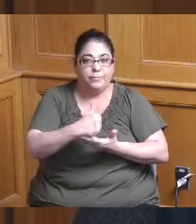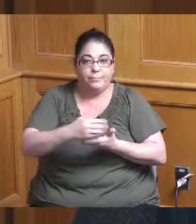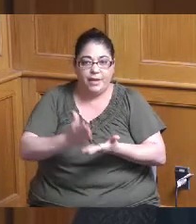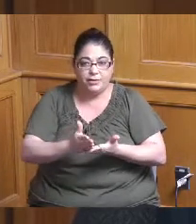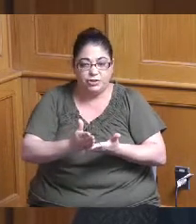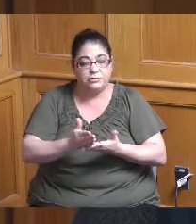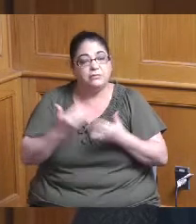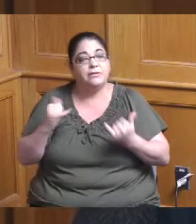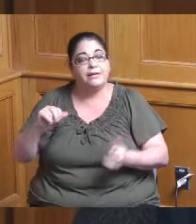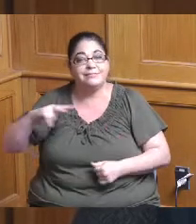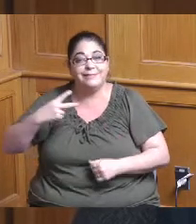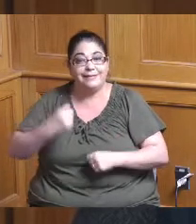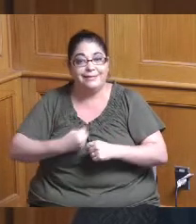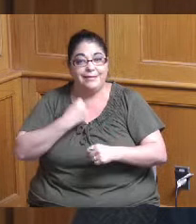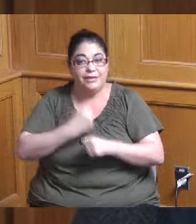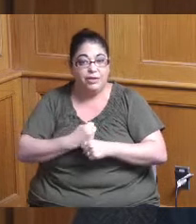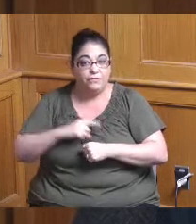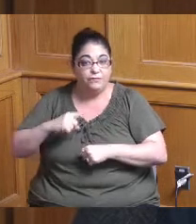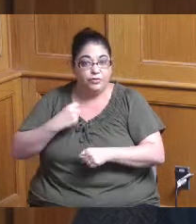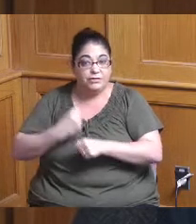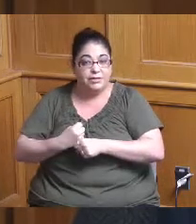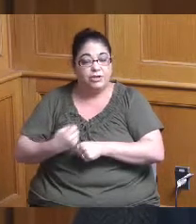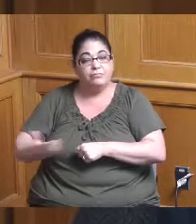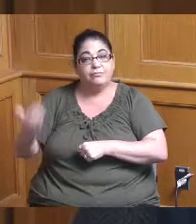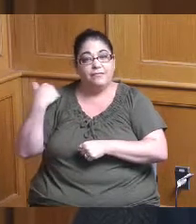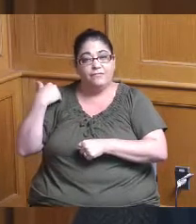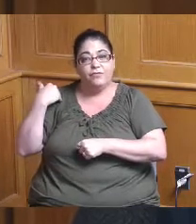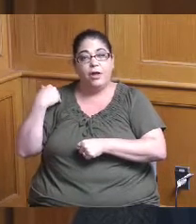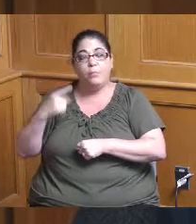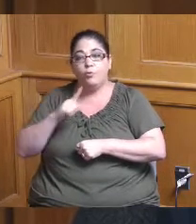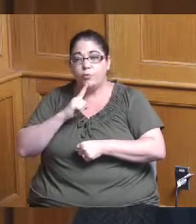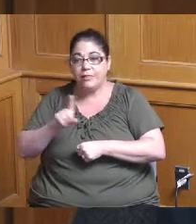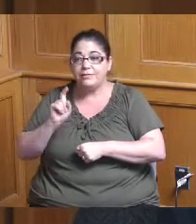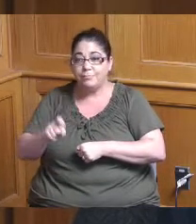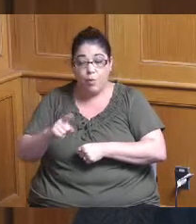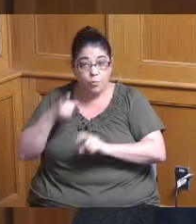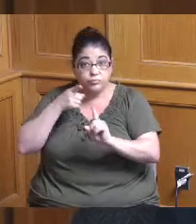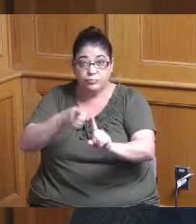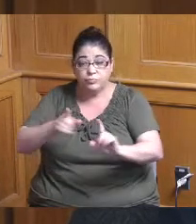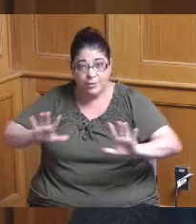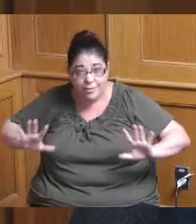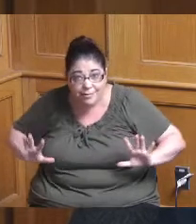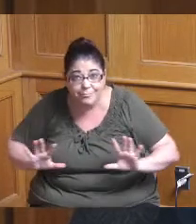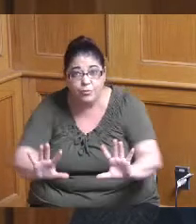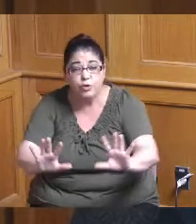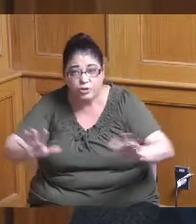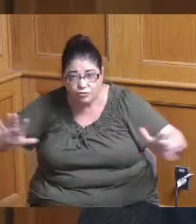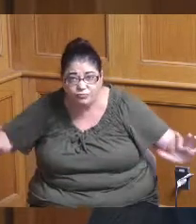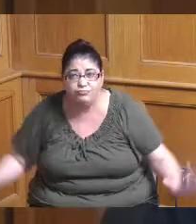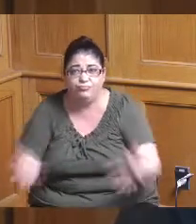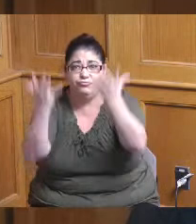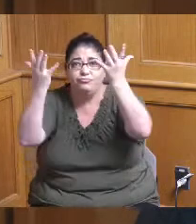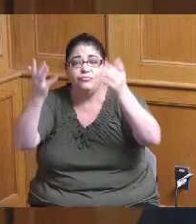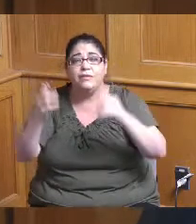and it's meant to catalyze economic development in communities and so that the nexus has to be there